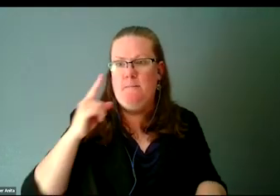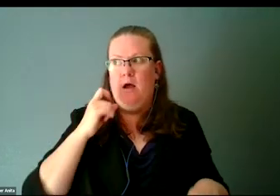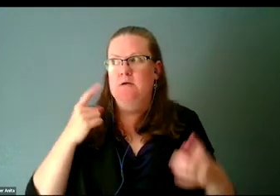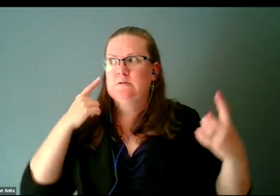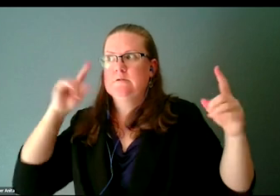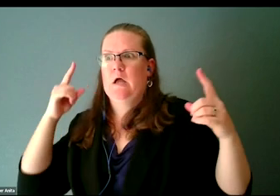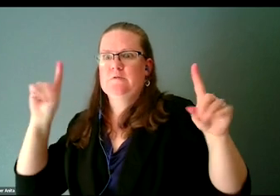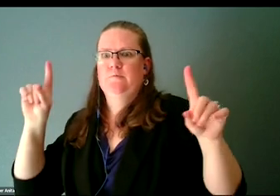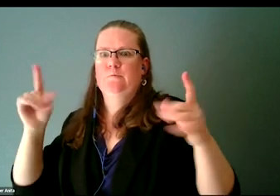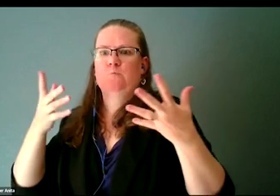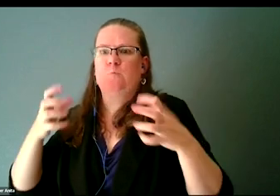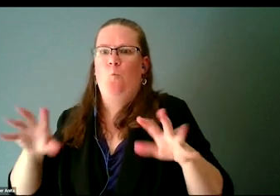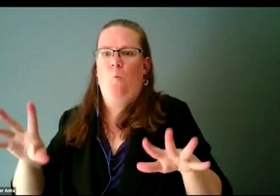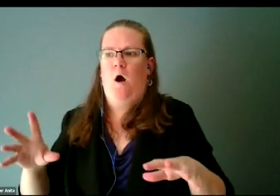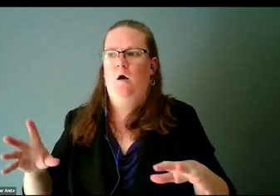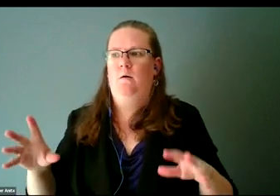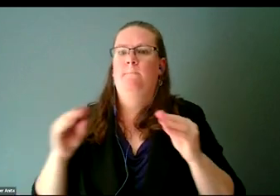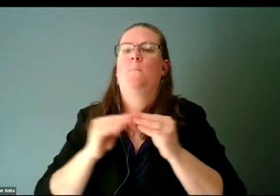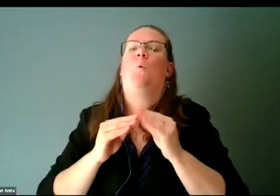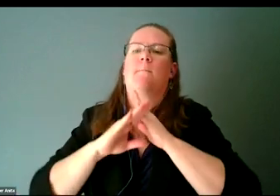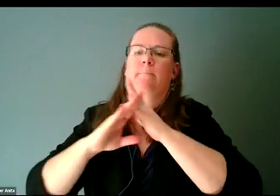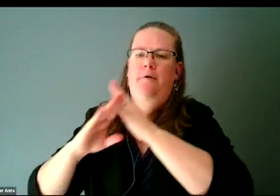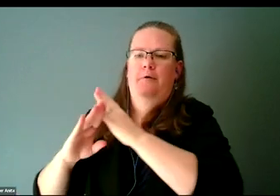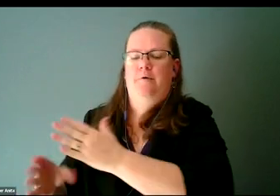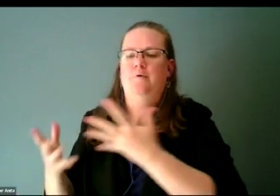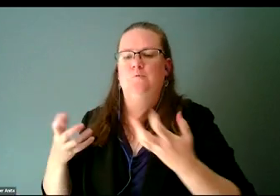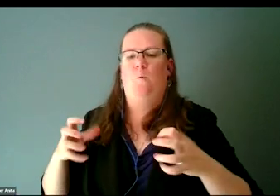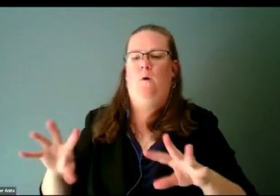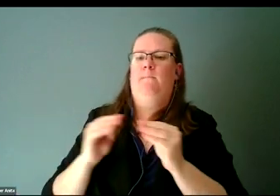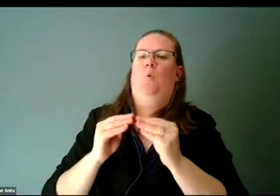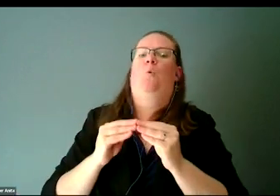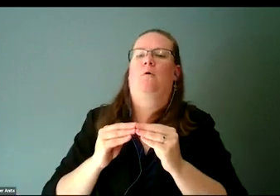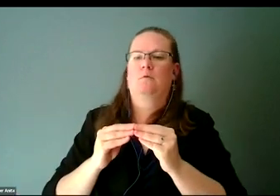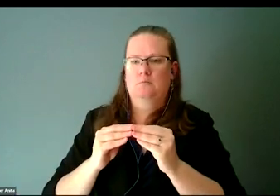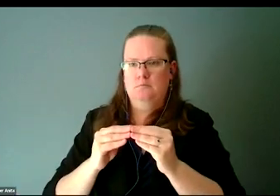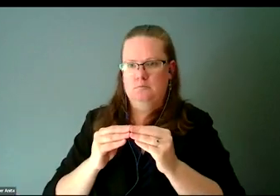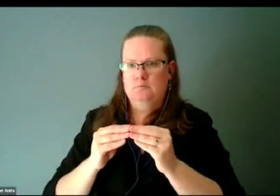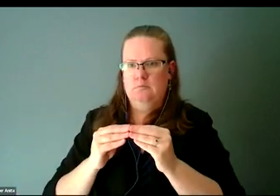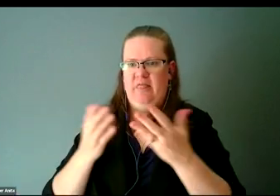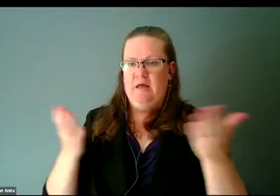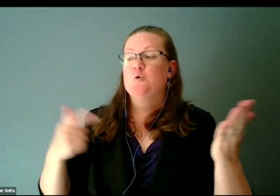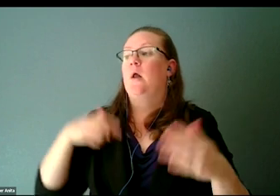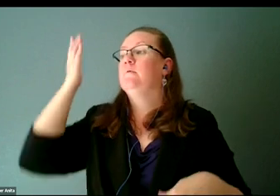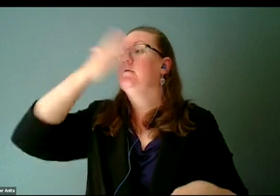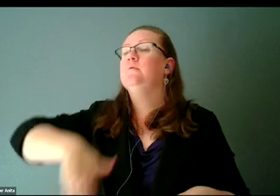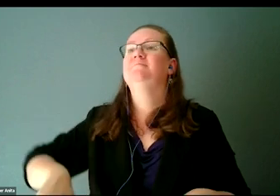any more barriers in their way, or at least to appear as if no more barriers are in their way.